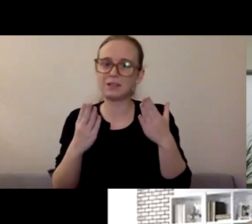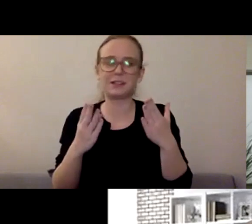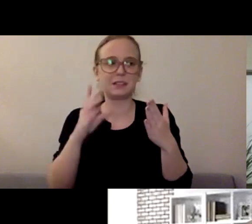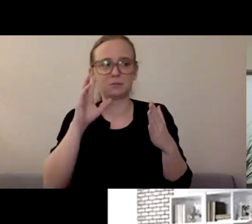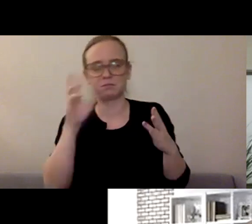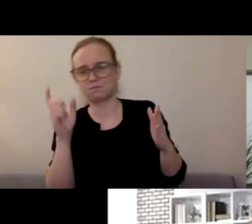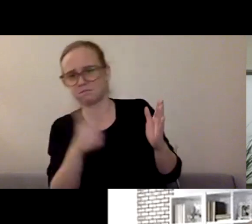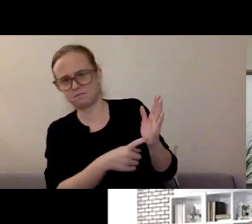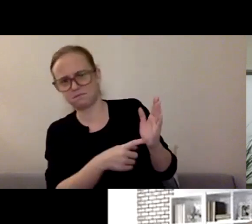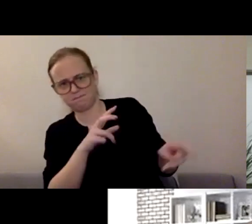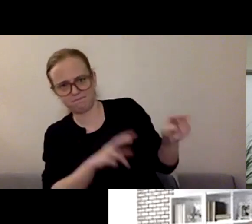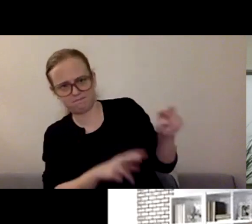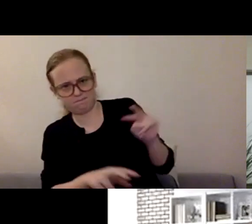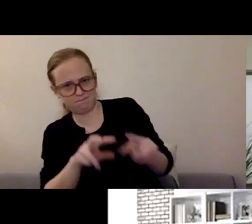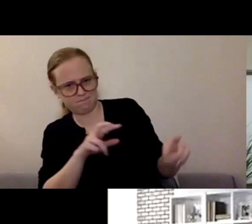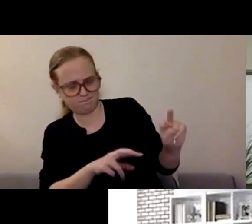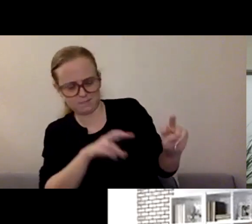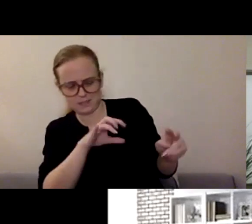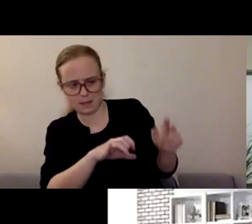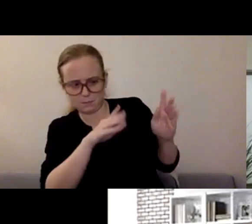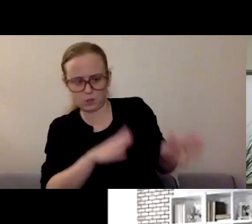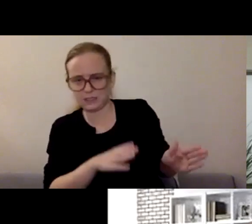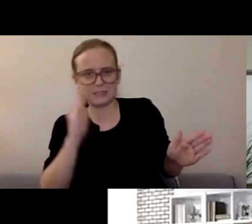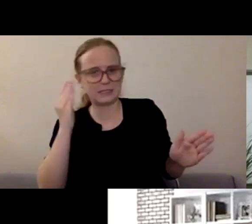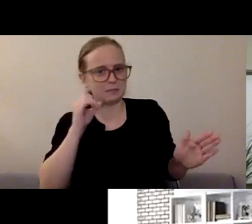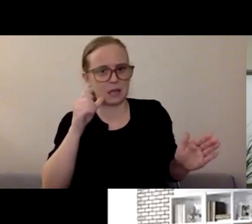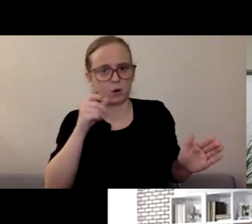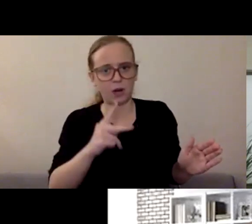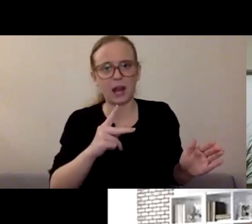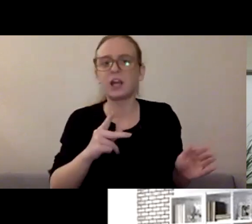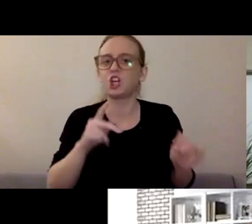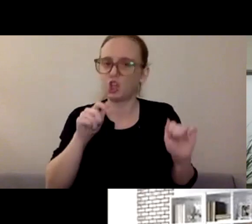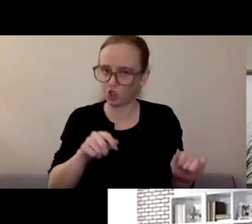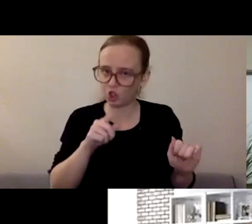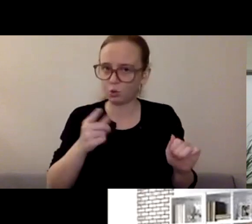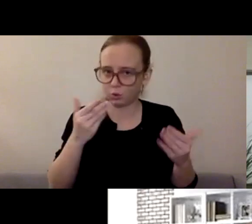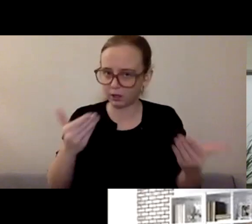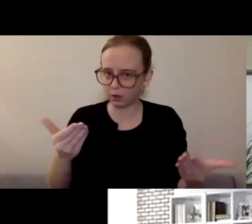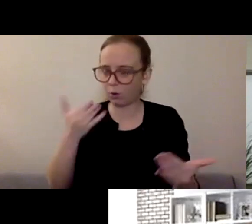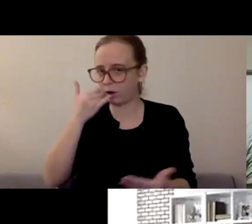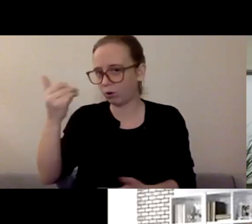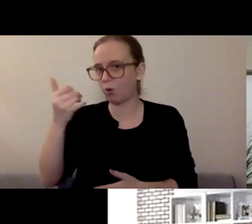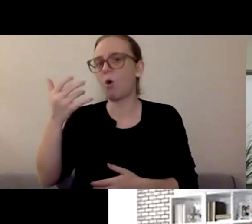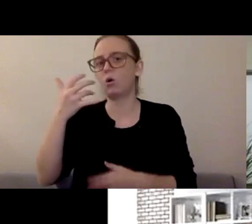and ask for support or resources or ideas about what you could do to support that person.